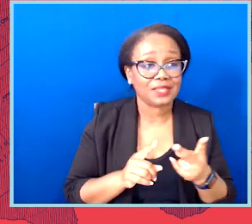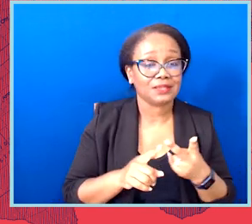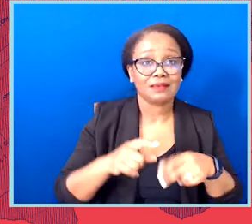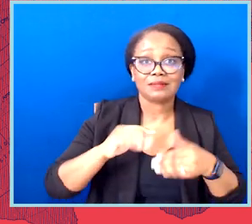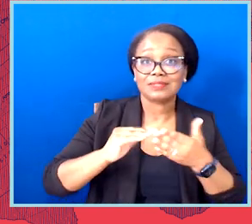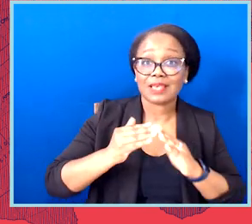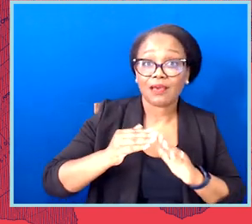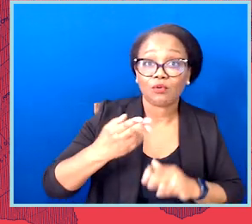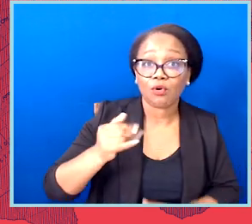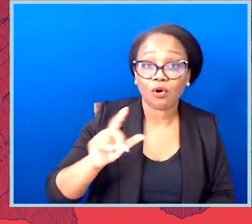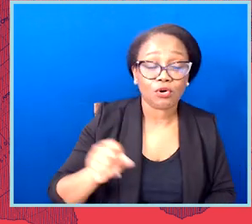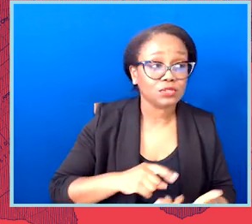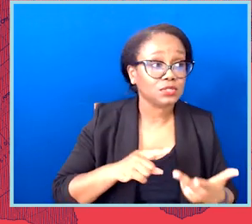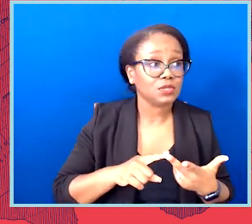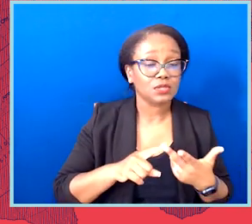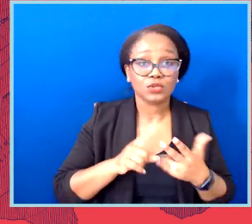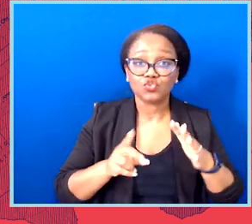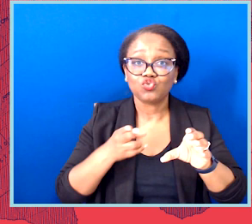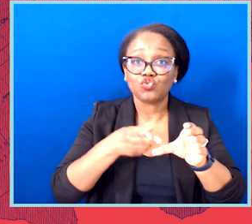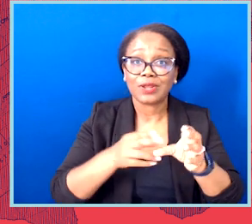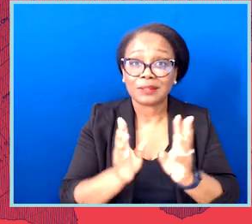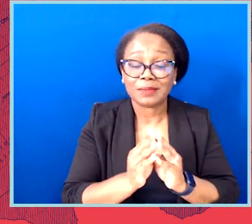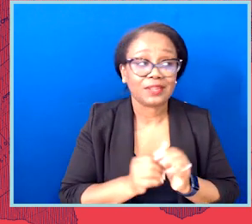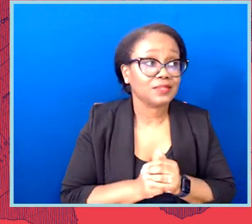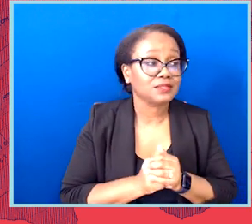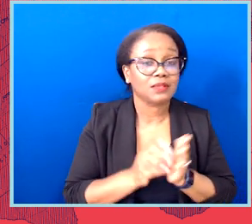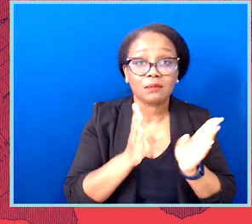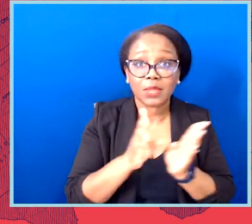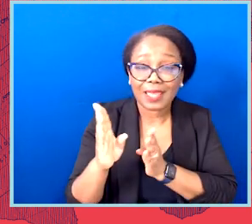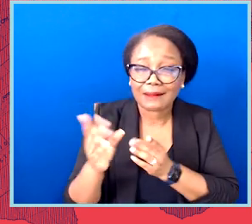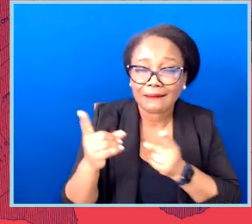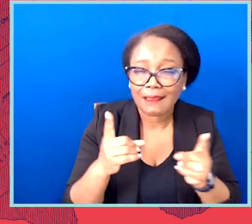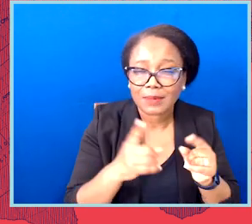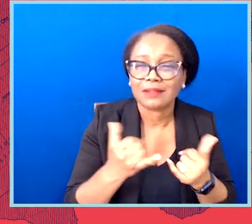times that you should try to attend these meetings where plans are being presented and evaluated.